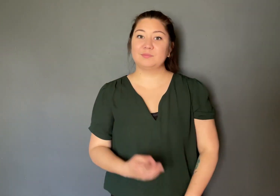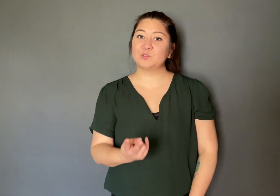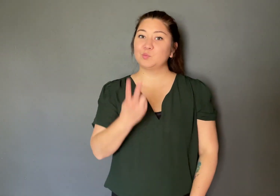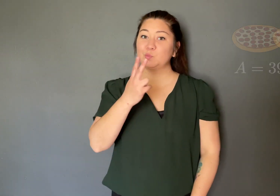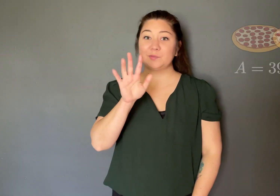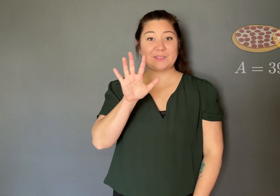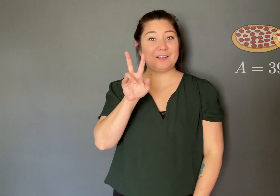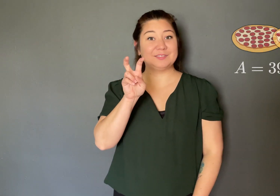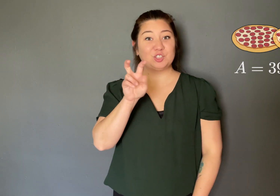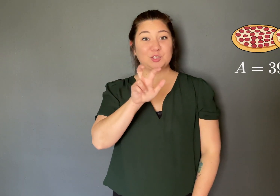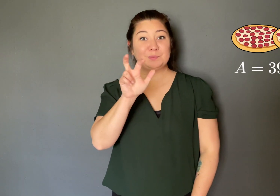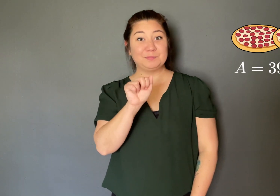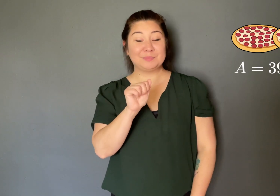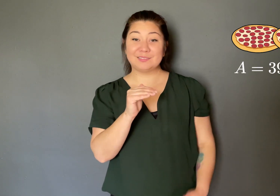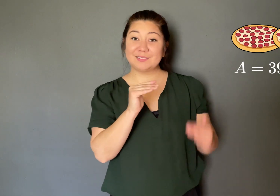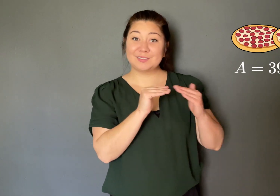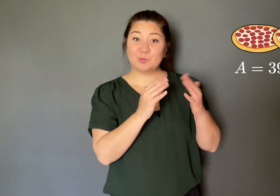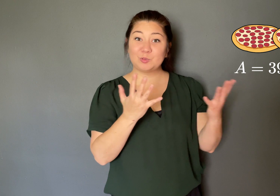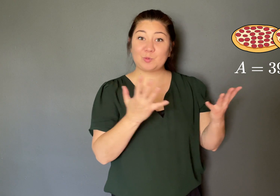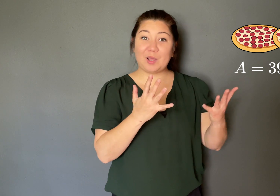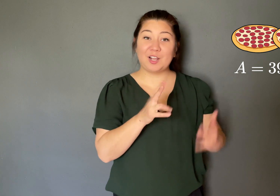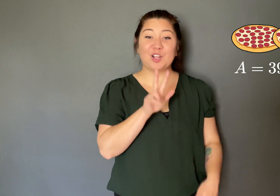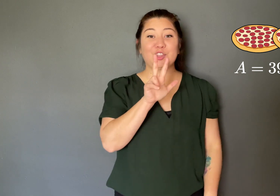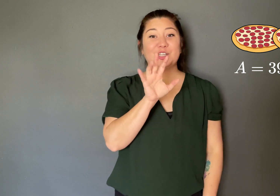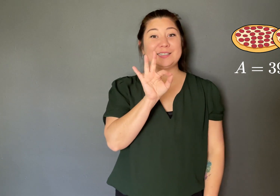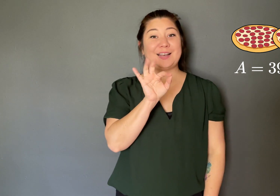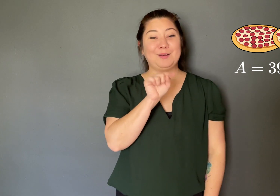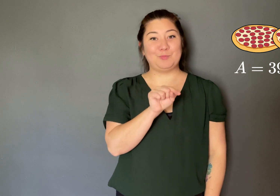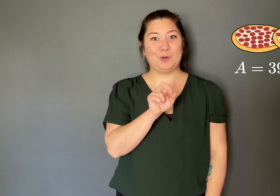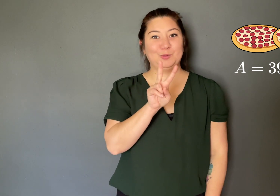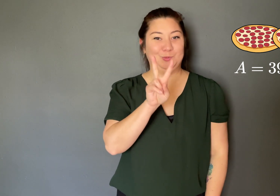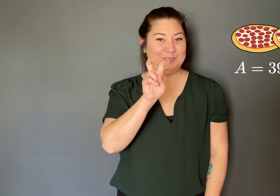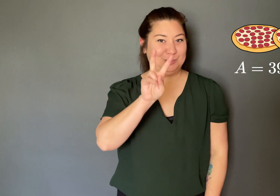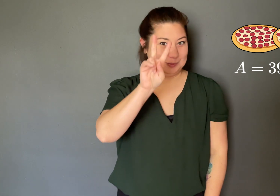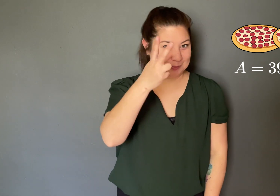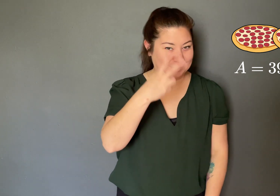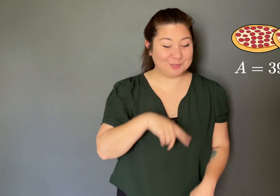Two 5-inch pizzas = 39.2 square inches...